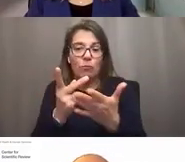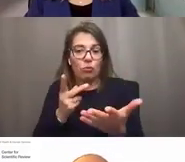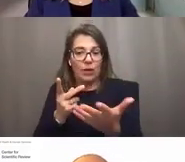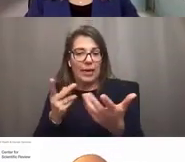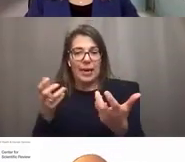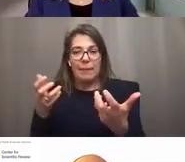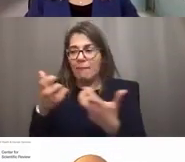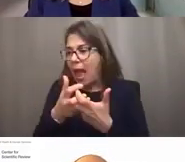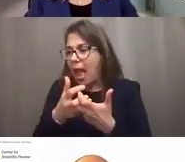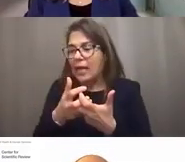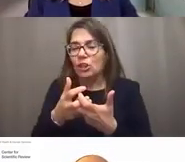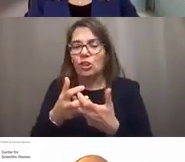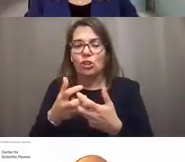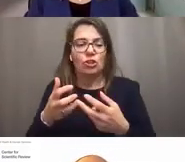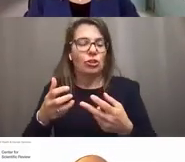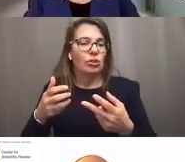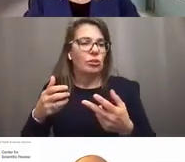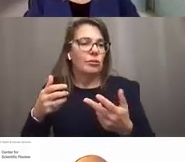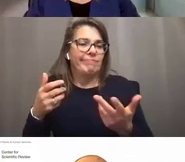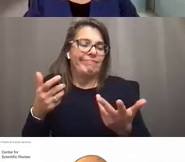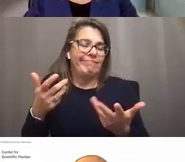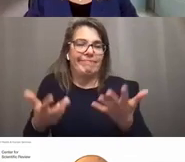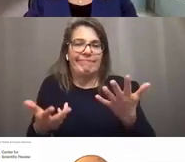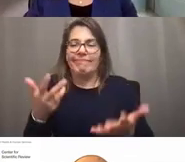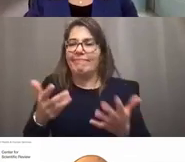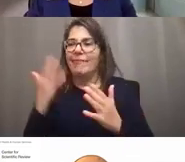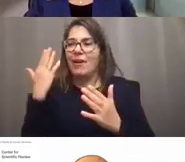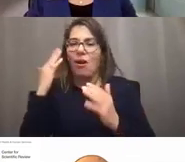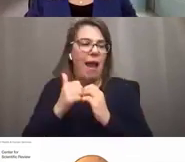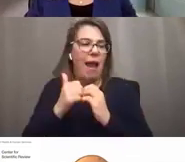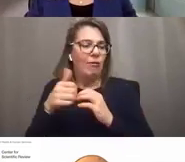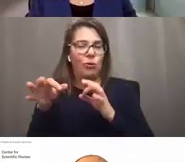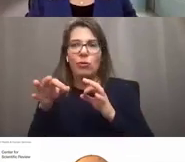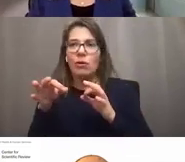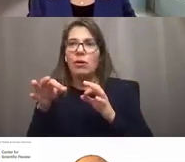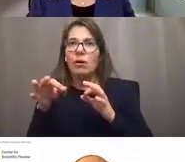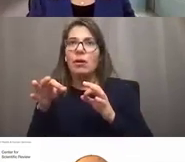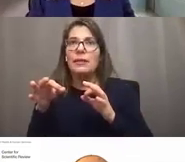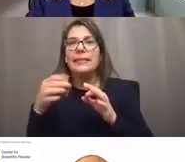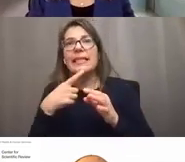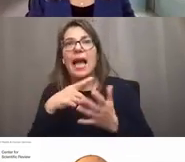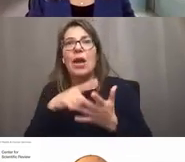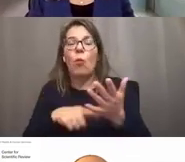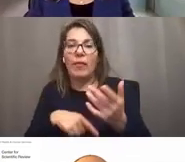or I don't quite know how to say what they're not.